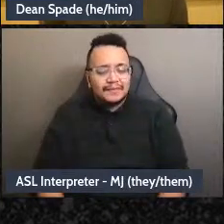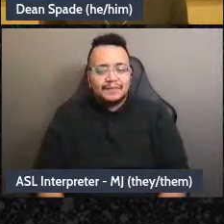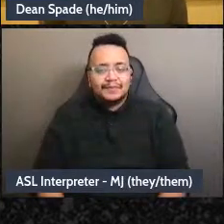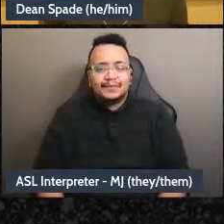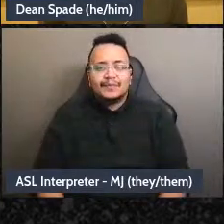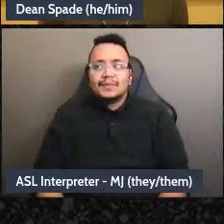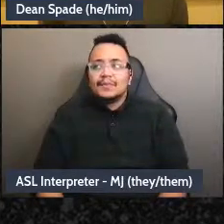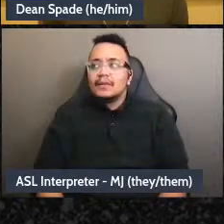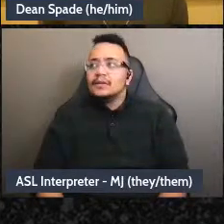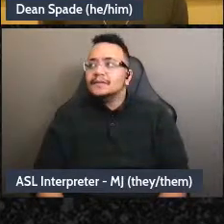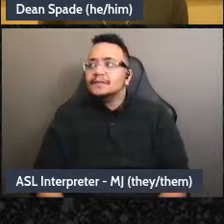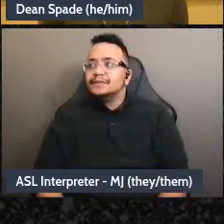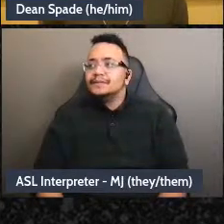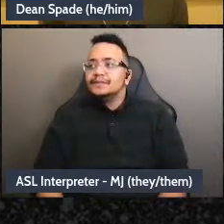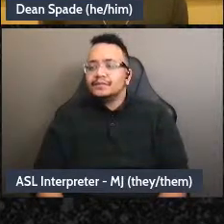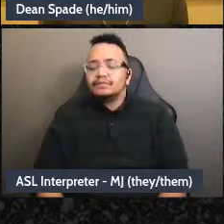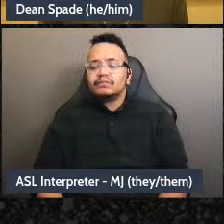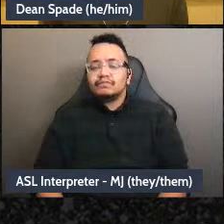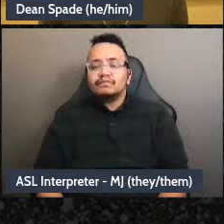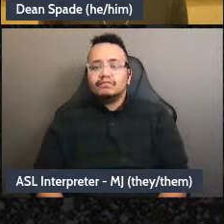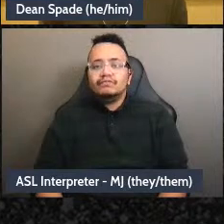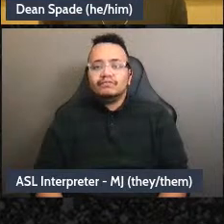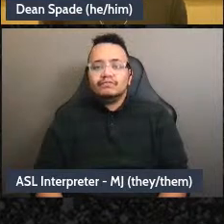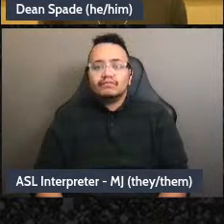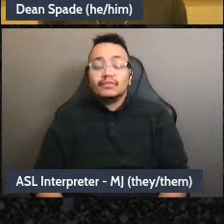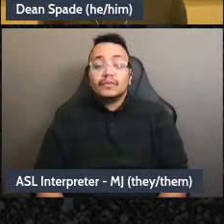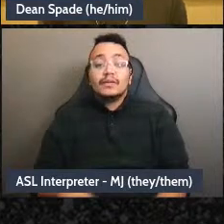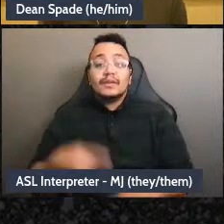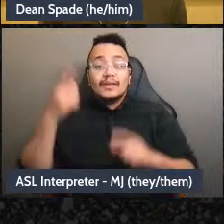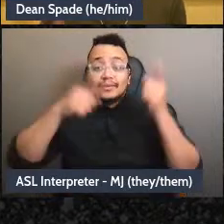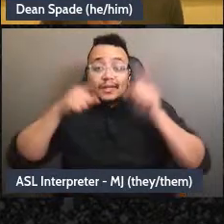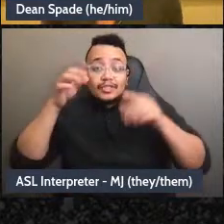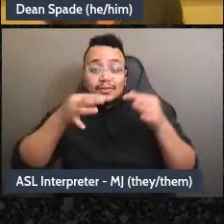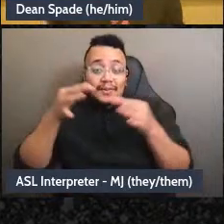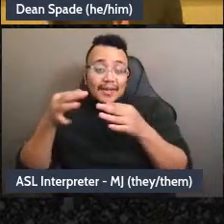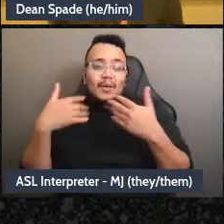Consensus decision making works better when people understand the process and most people